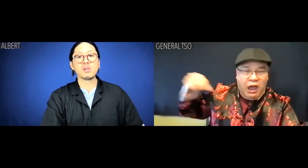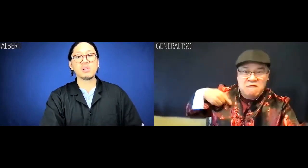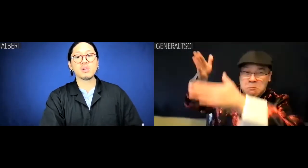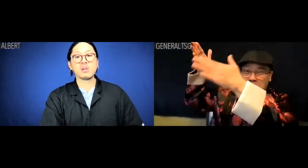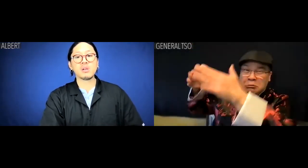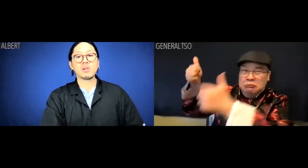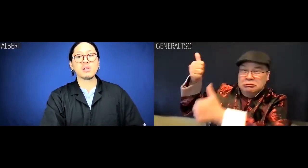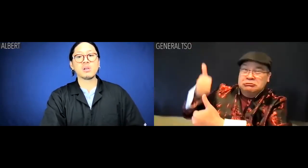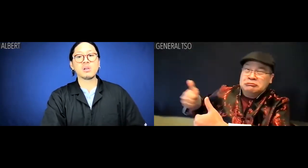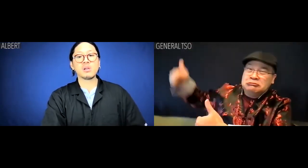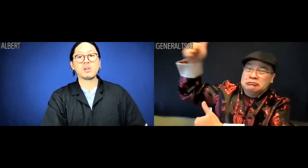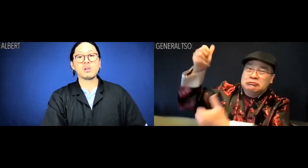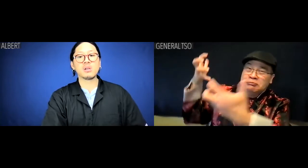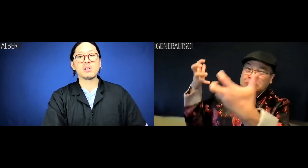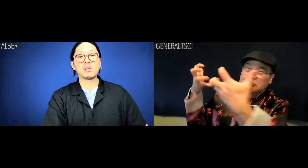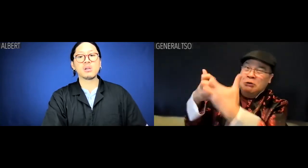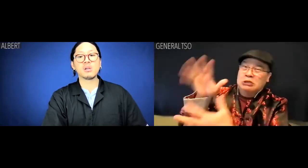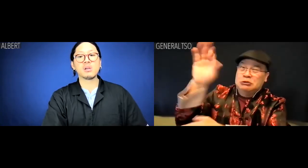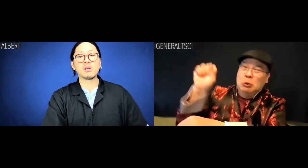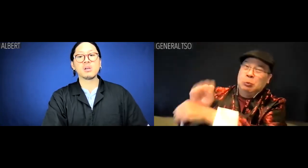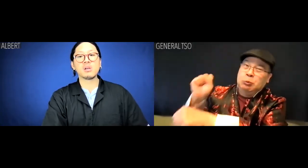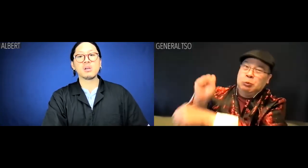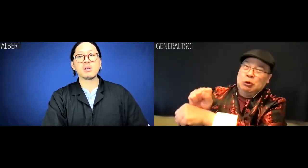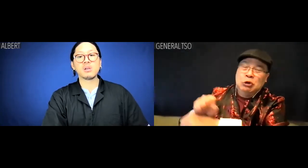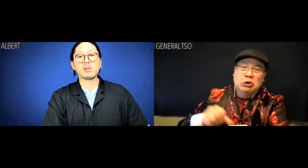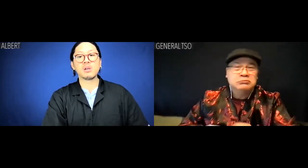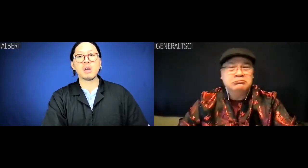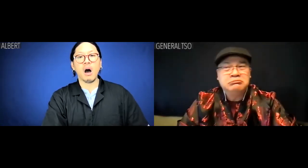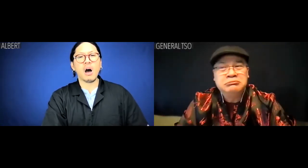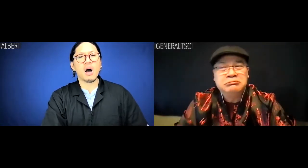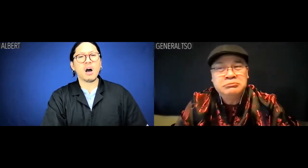Because this is a meritocracy here.